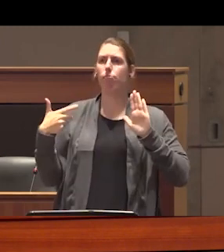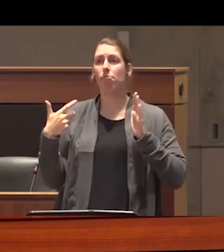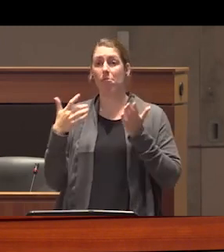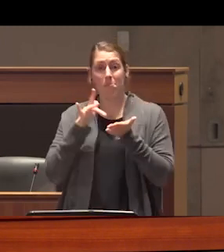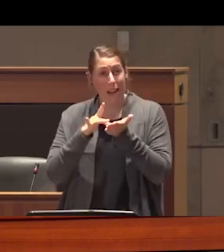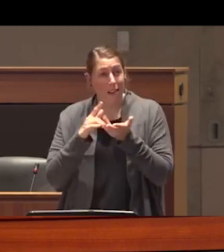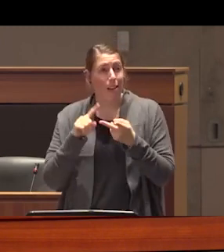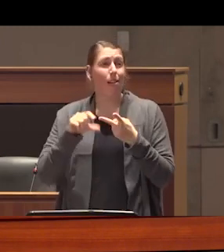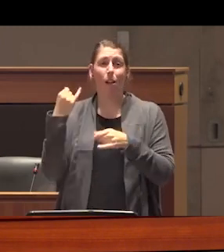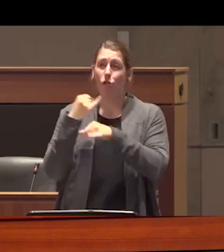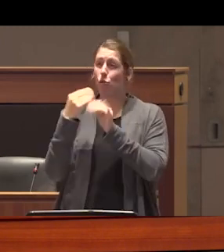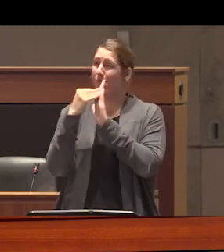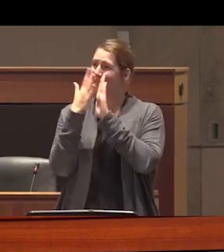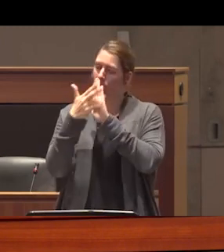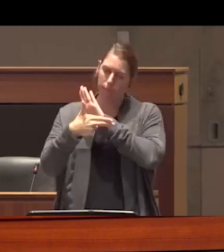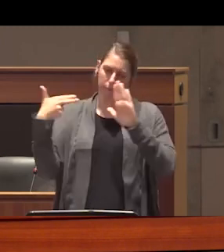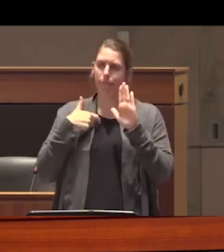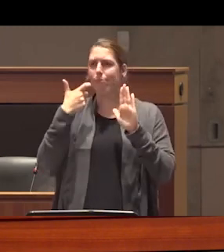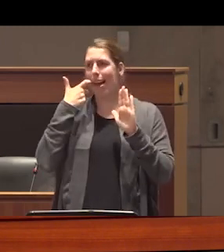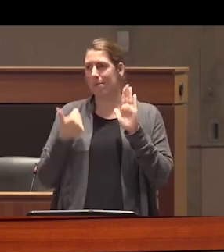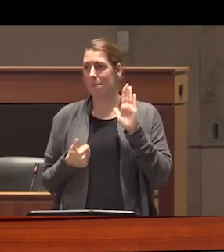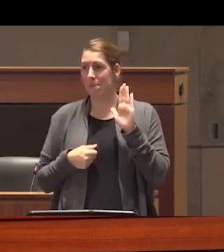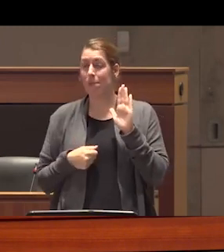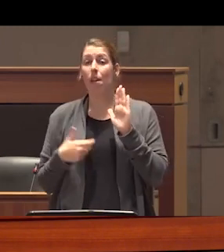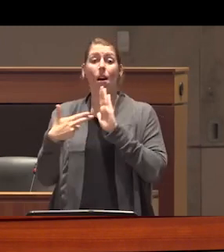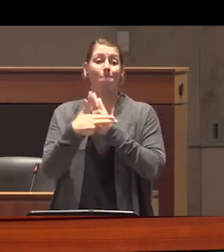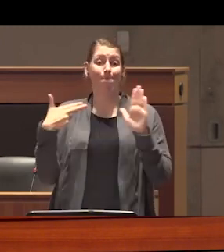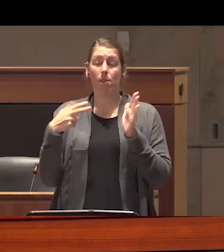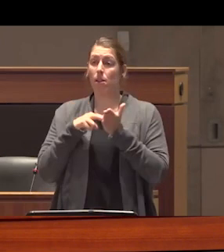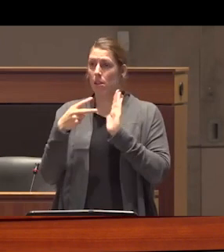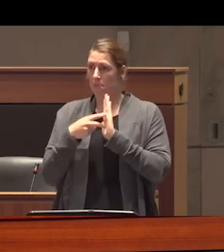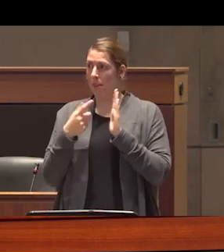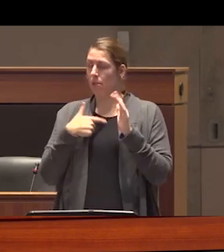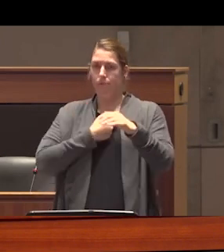other institutional records once this occurs we are forced to enter intensive dehumanizing